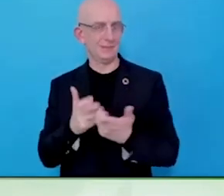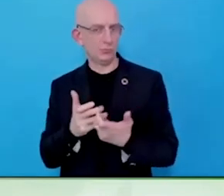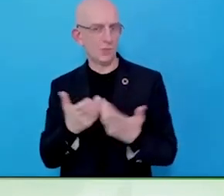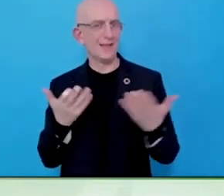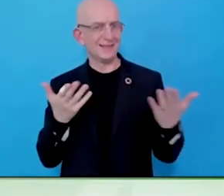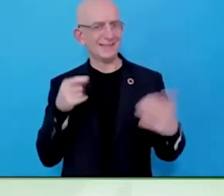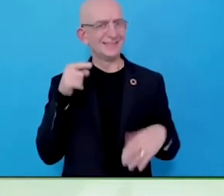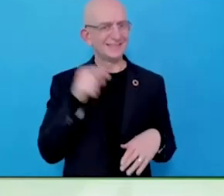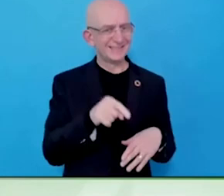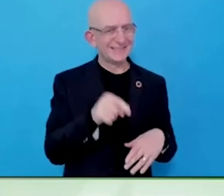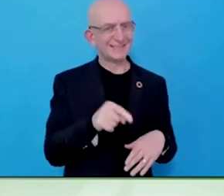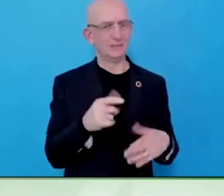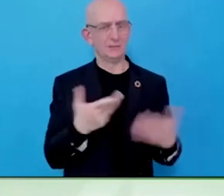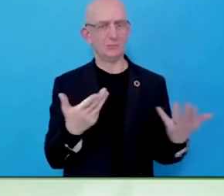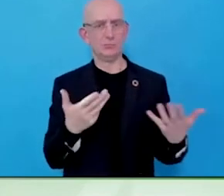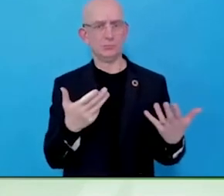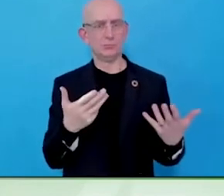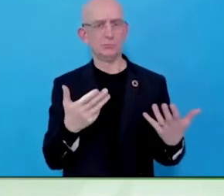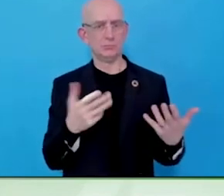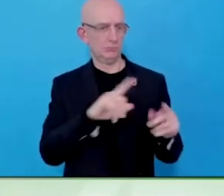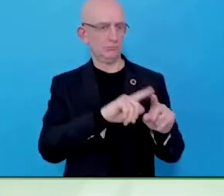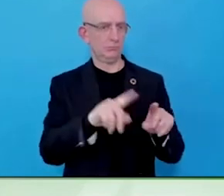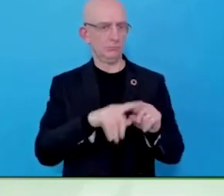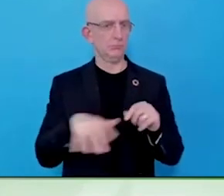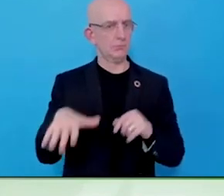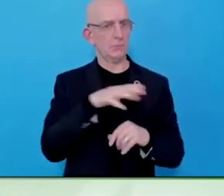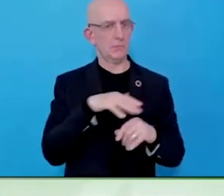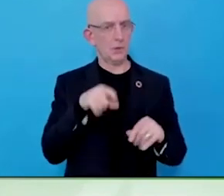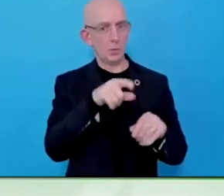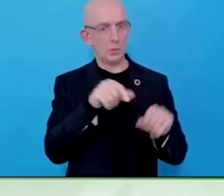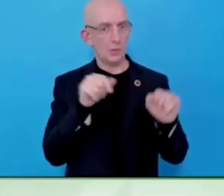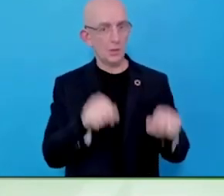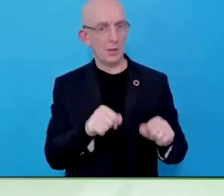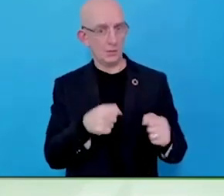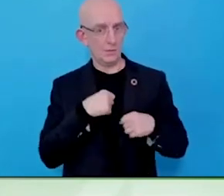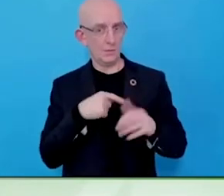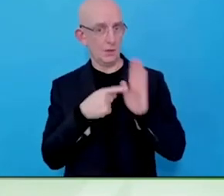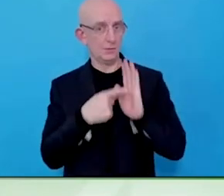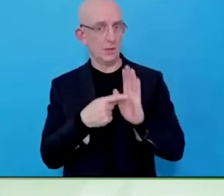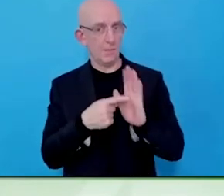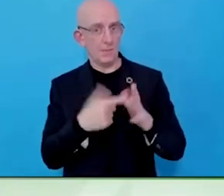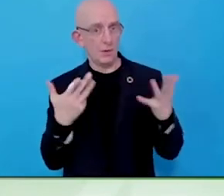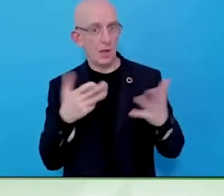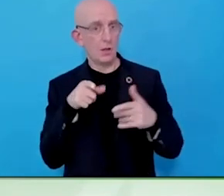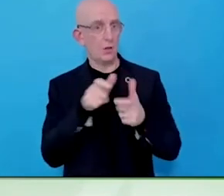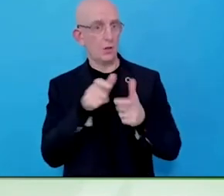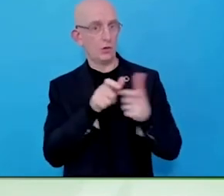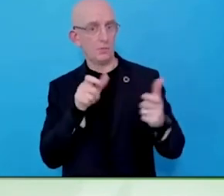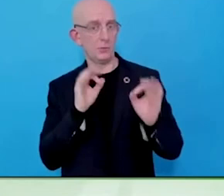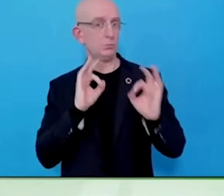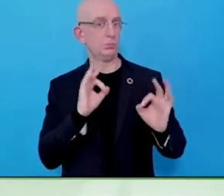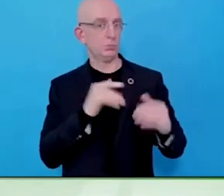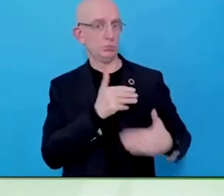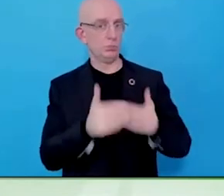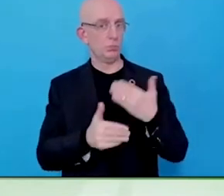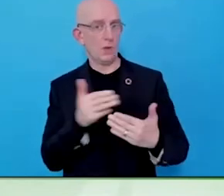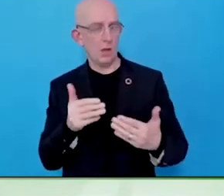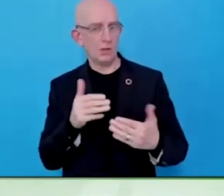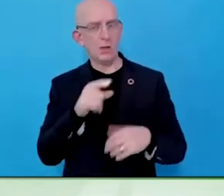They have understood that you need to put accountability at the very top if you are going to consistent, fair proper treatment of people in